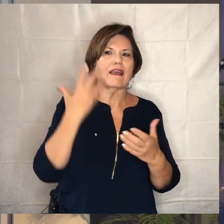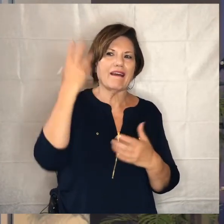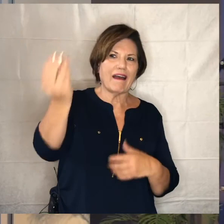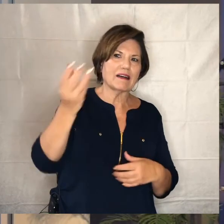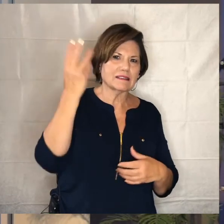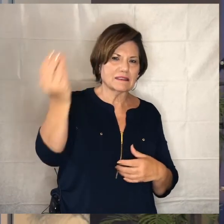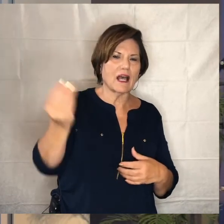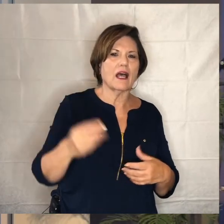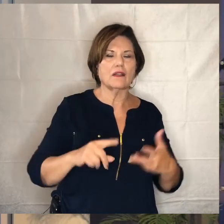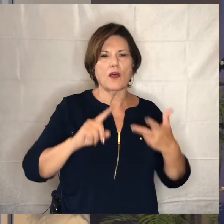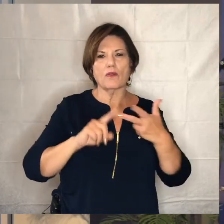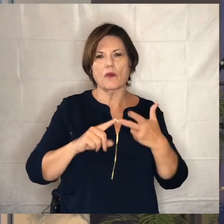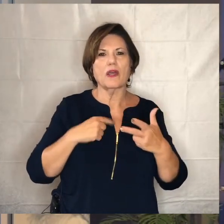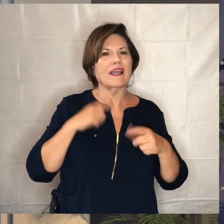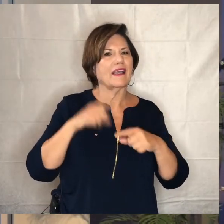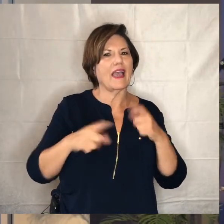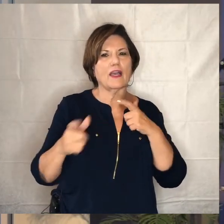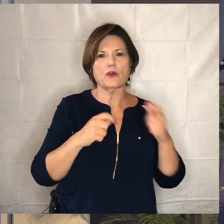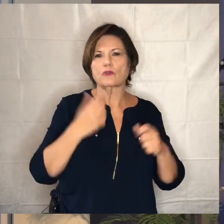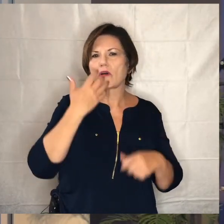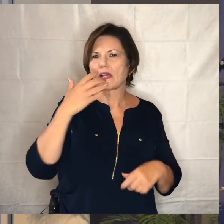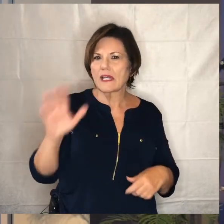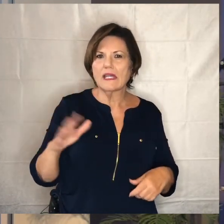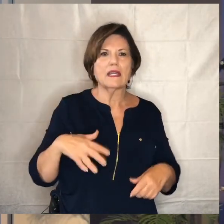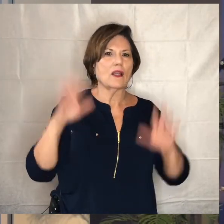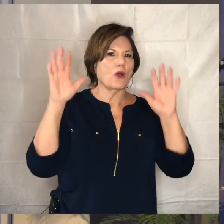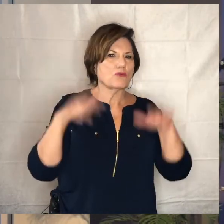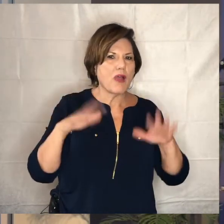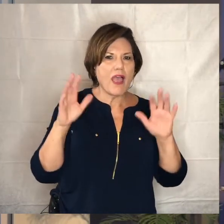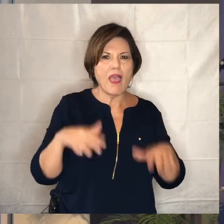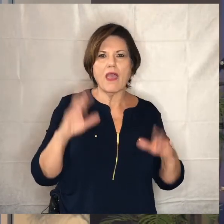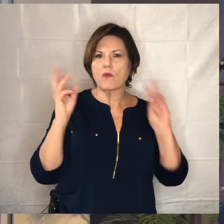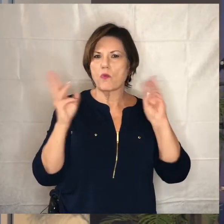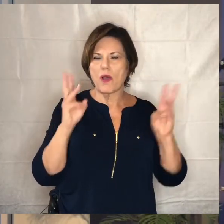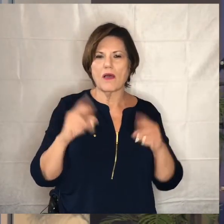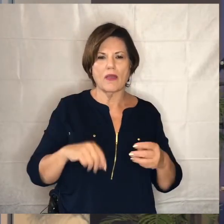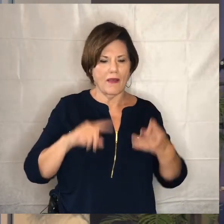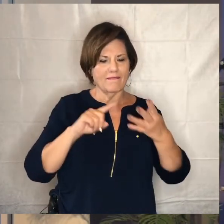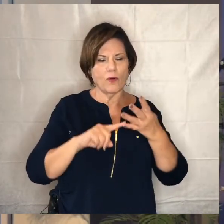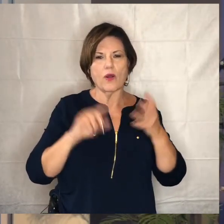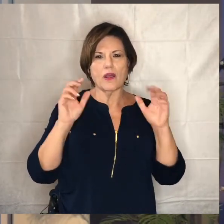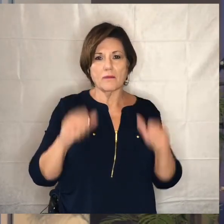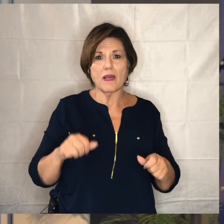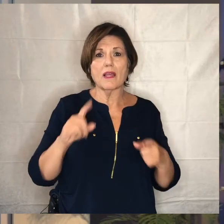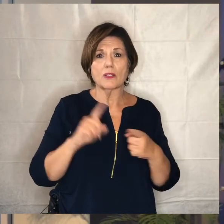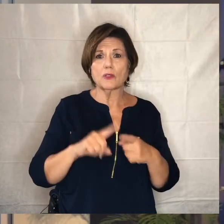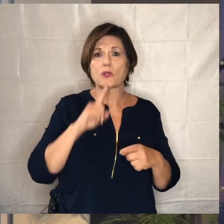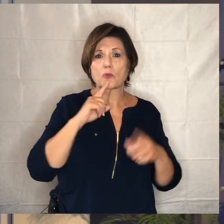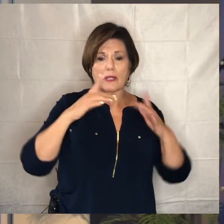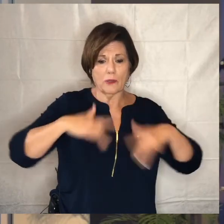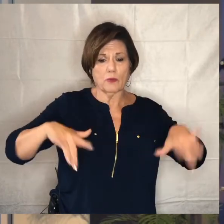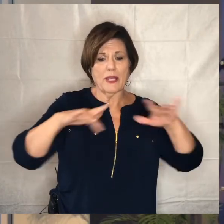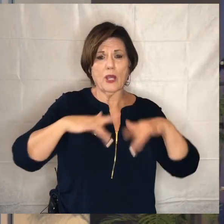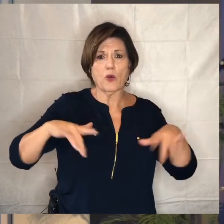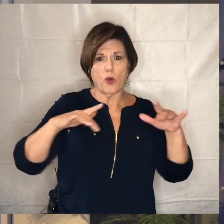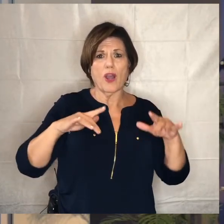i'm three we can't control the heat or the rain or anything else and four our ability to really record a service of quality